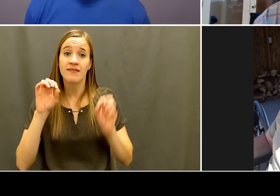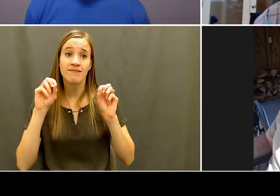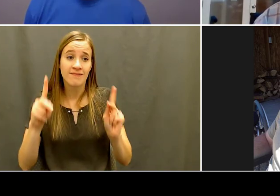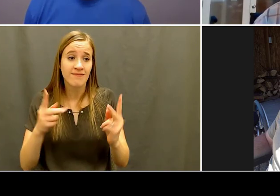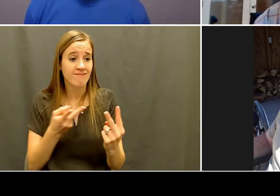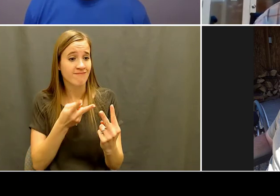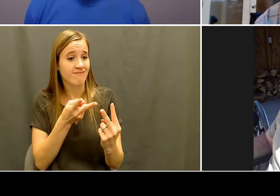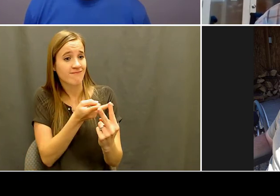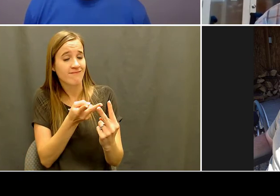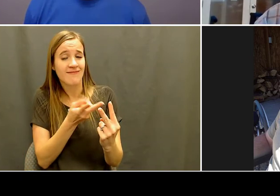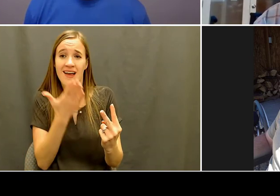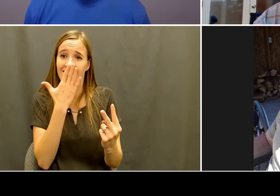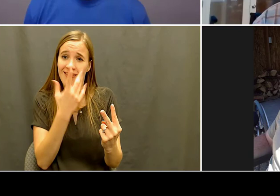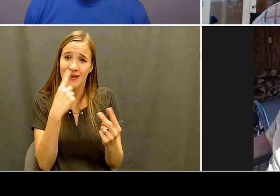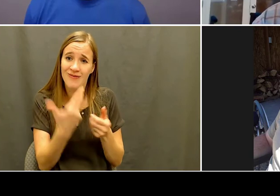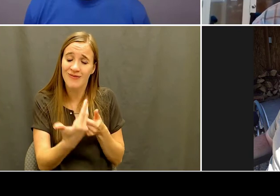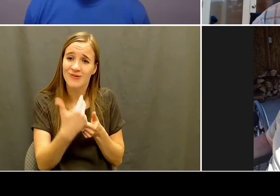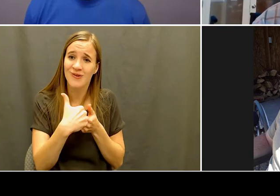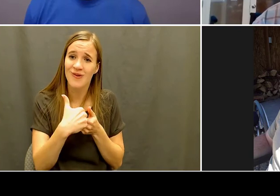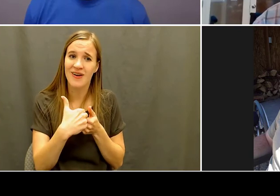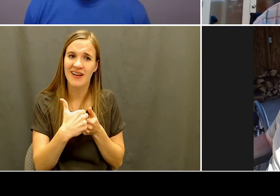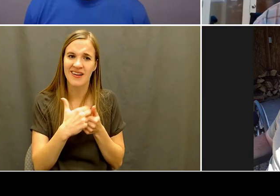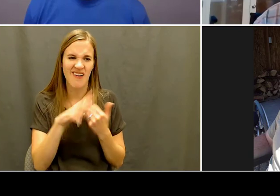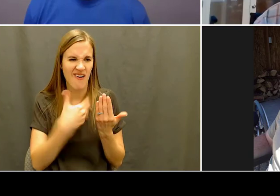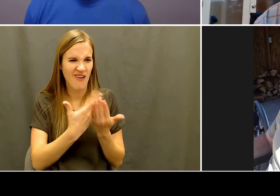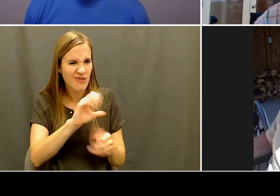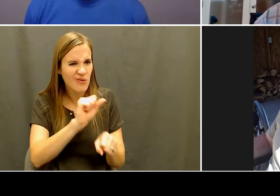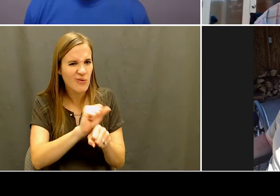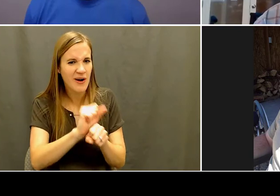And thanks to the folks who've tuned in at some point to